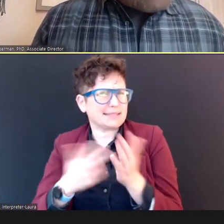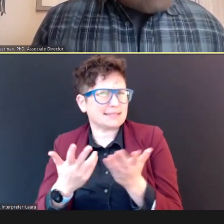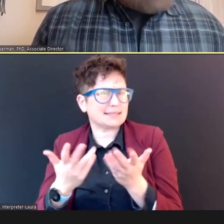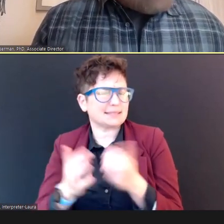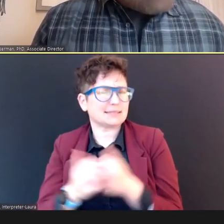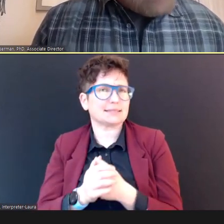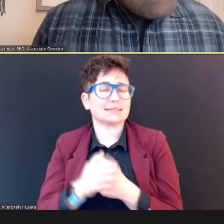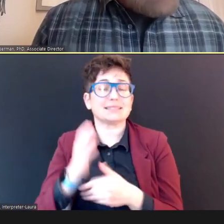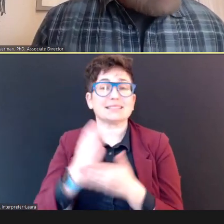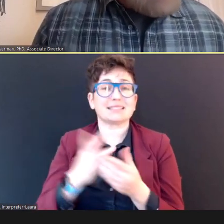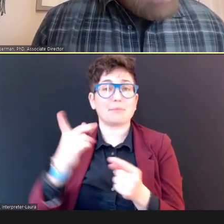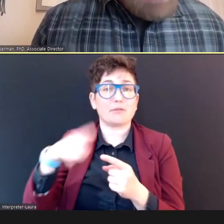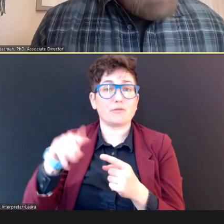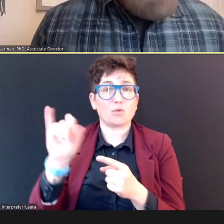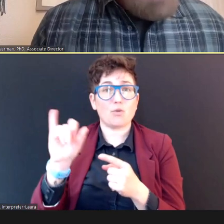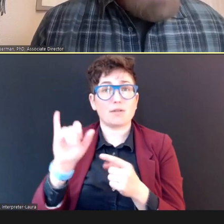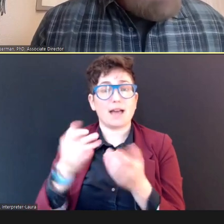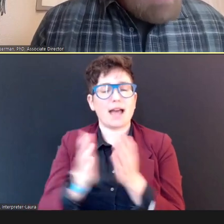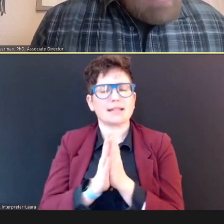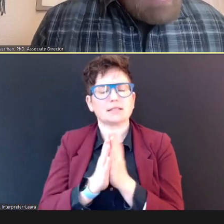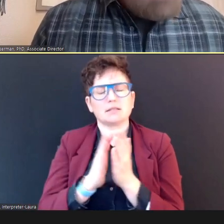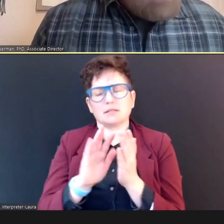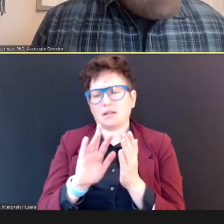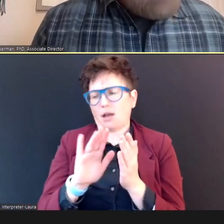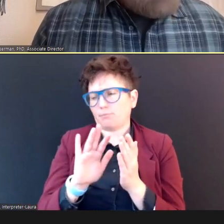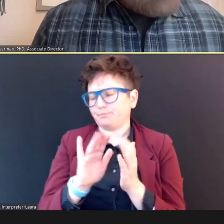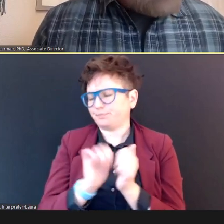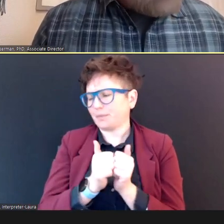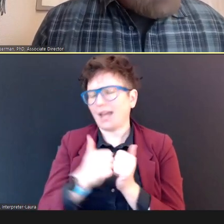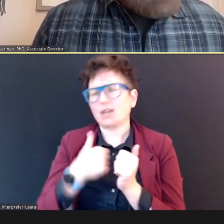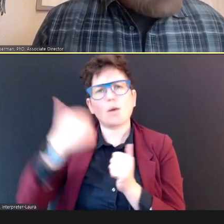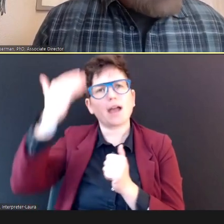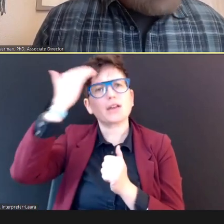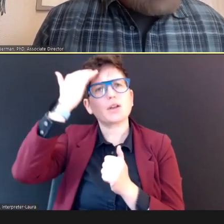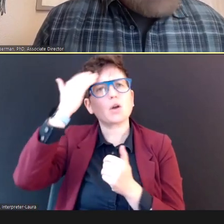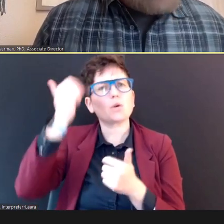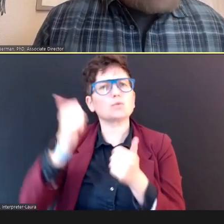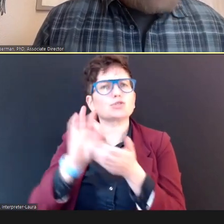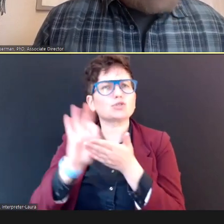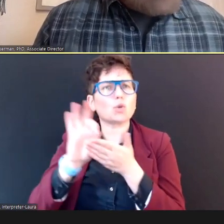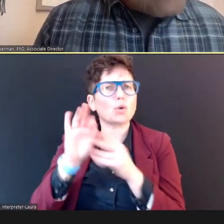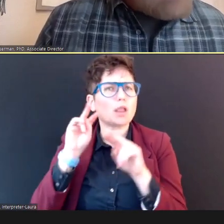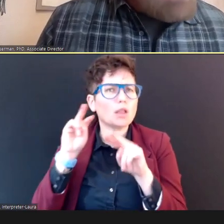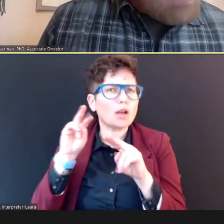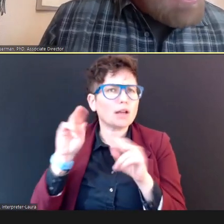how do I know what scores to look at, to determine, if a hearing loss